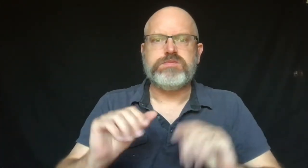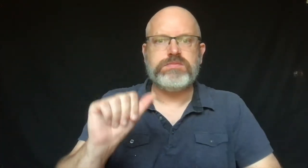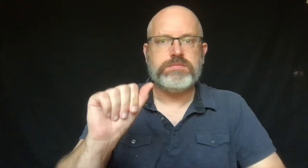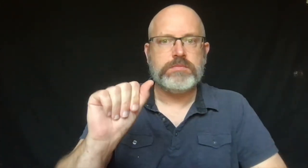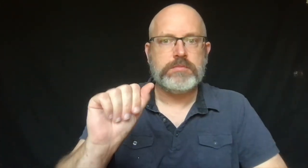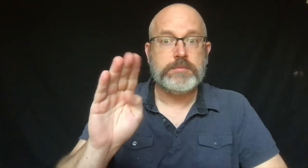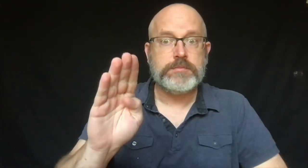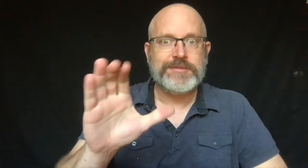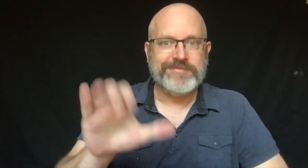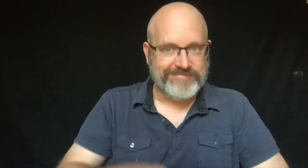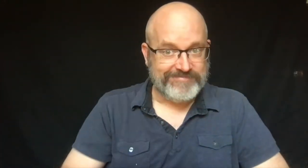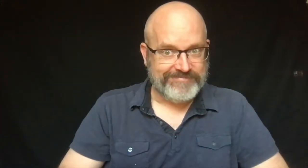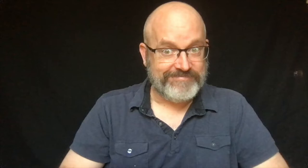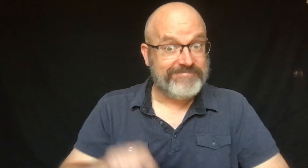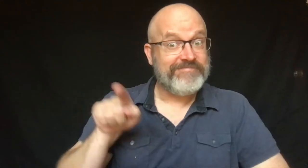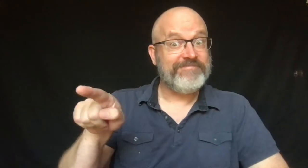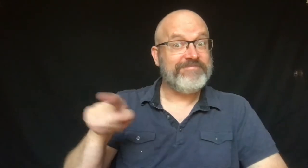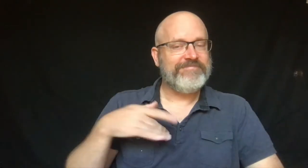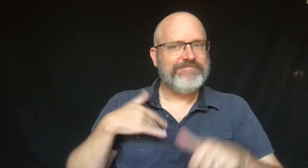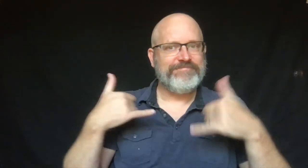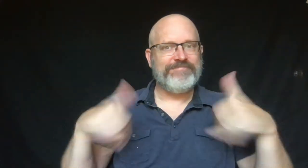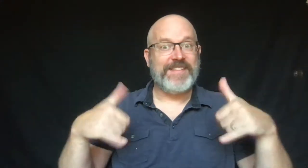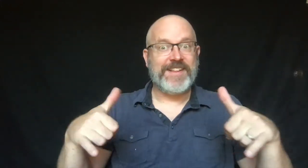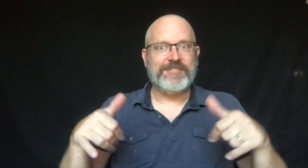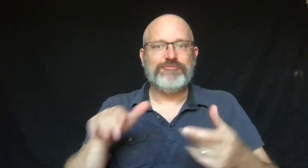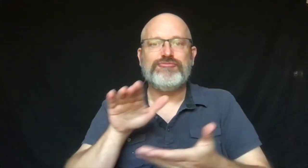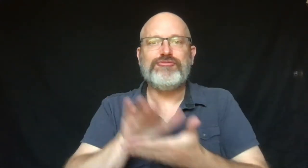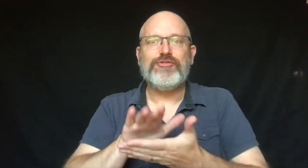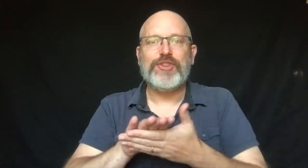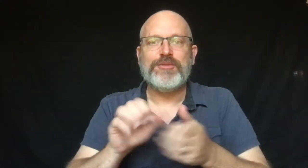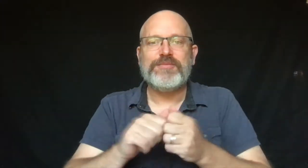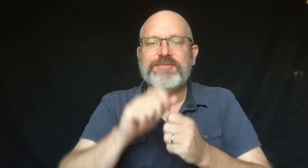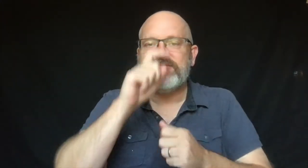but her mom taught her the alphabet,